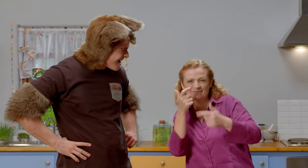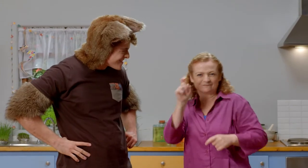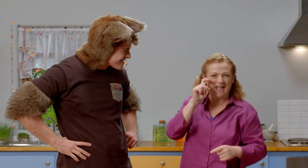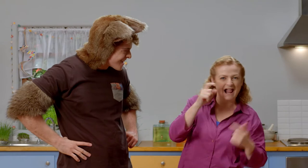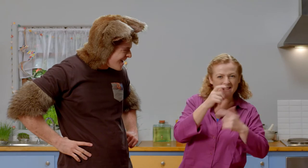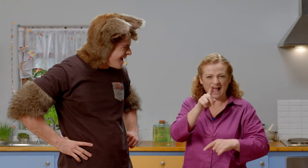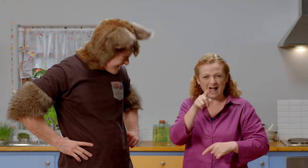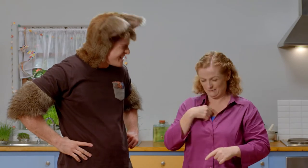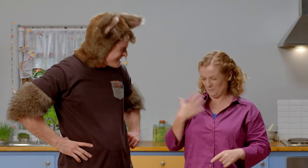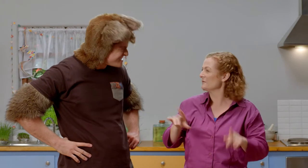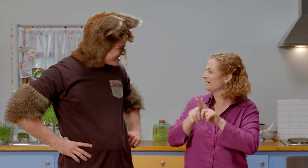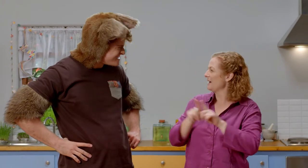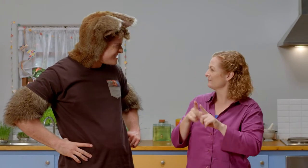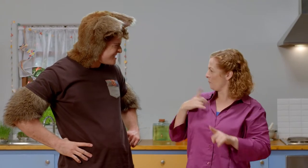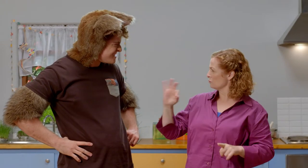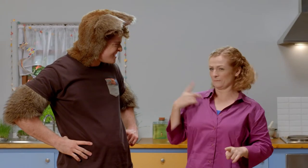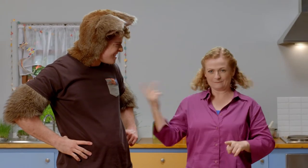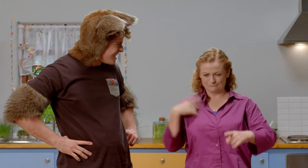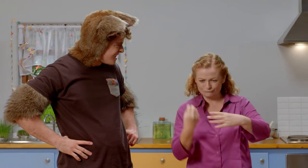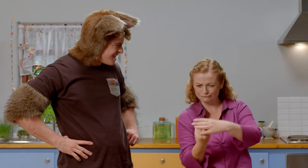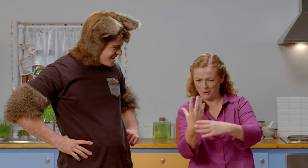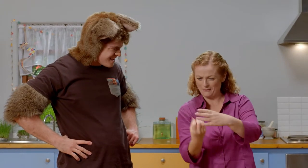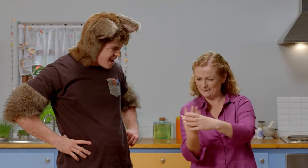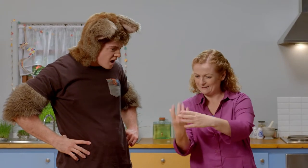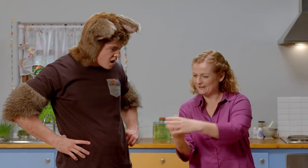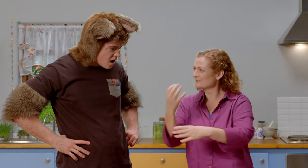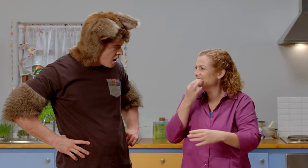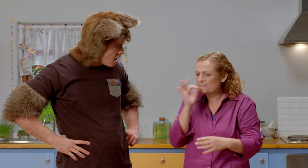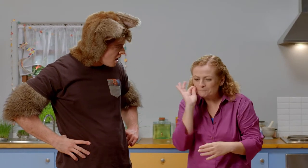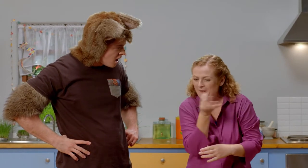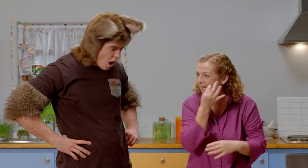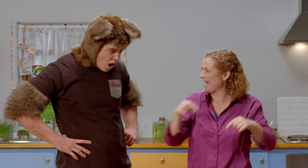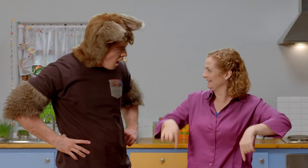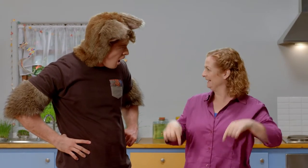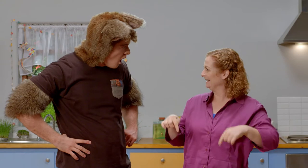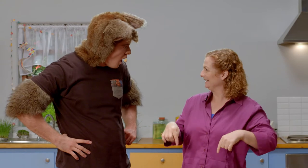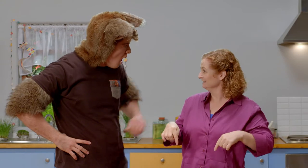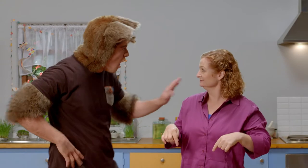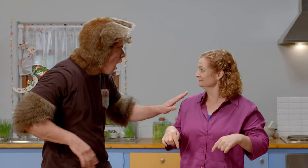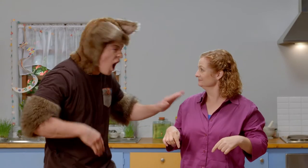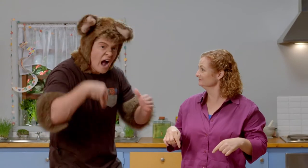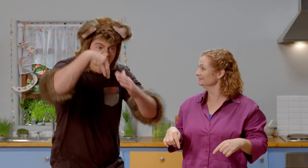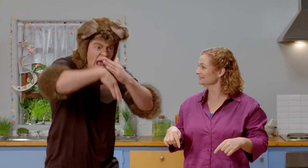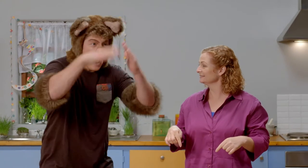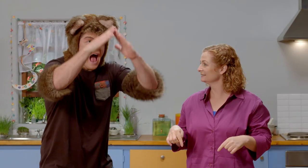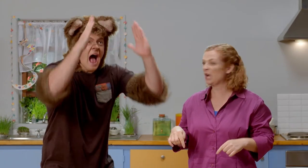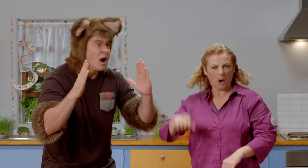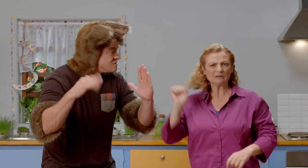All those children were having a wonderful time and laughing and playing. Why don't we grow some little plants in the kitchen?